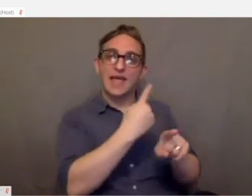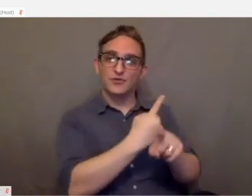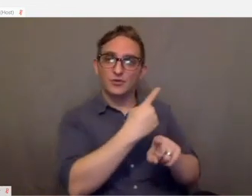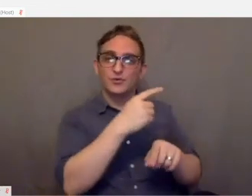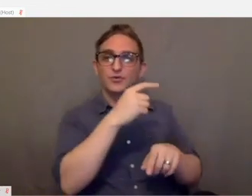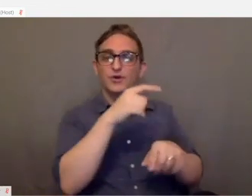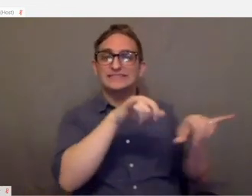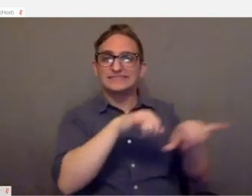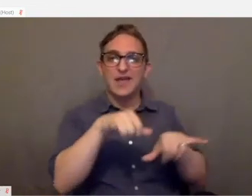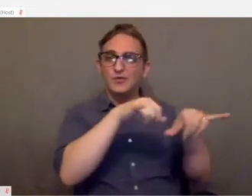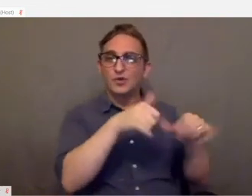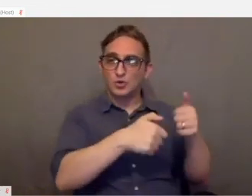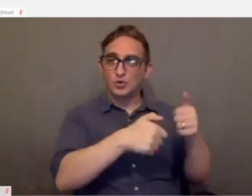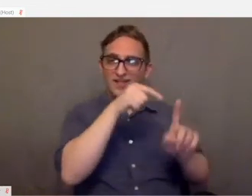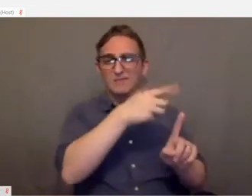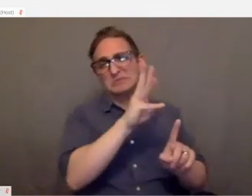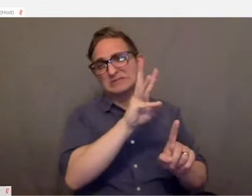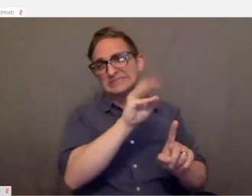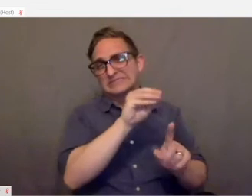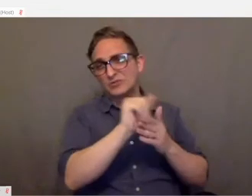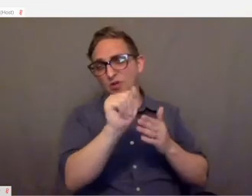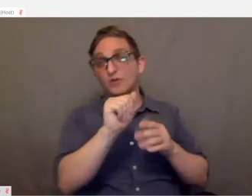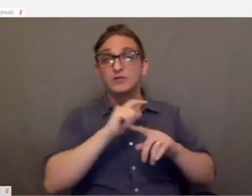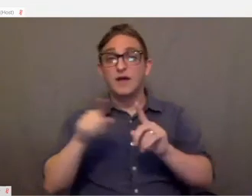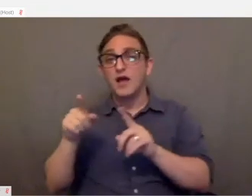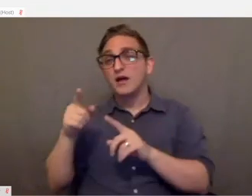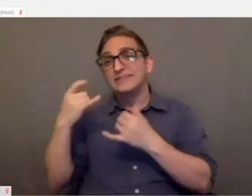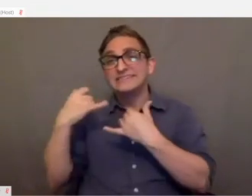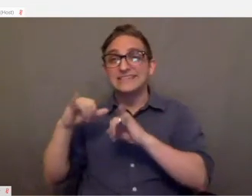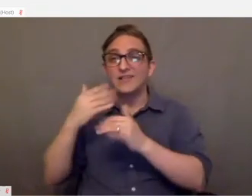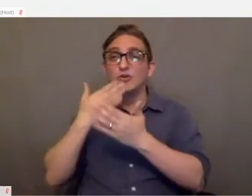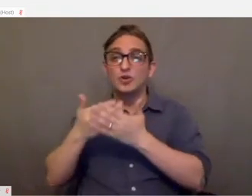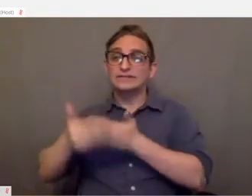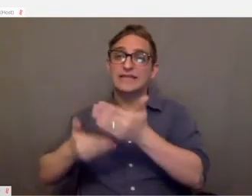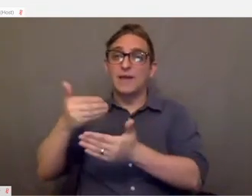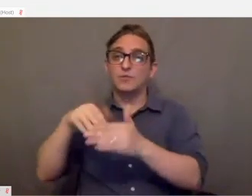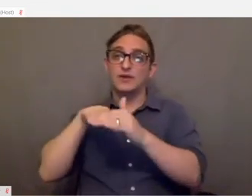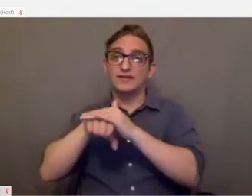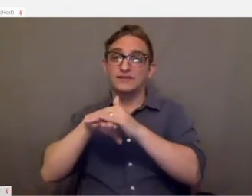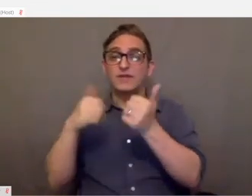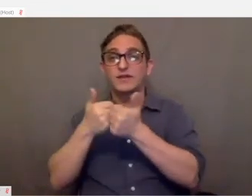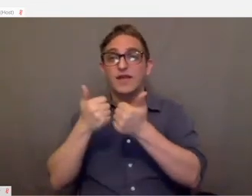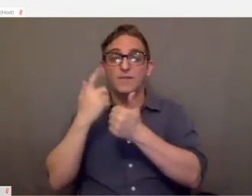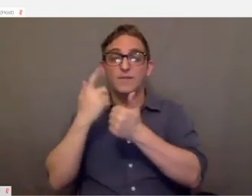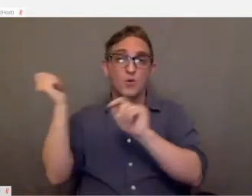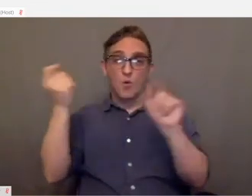a great step in the right direction of making accessible gaming available for everyone affordably.